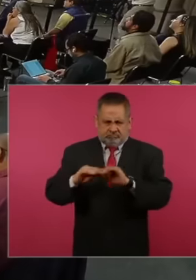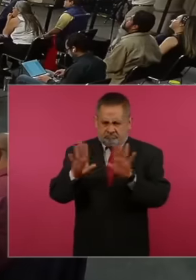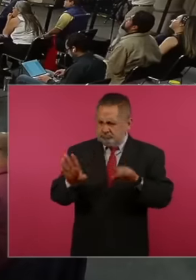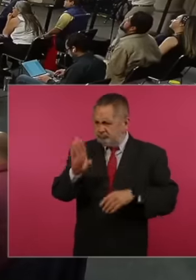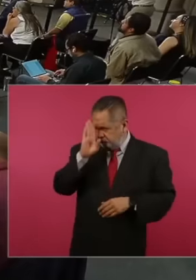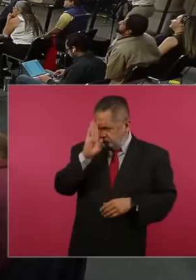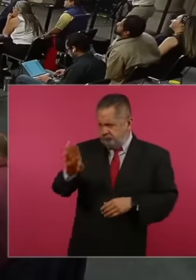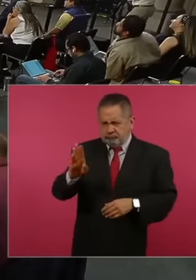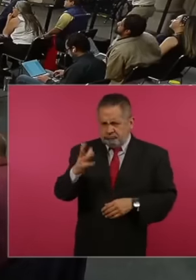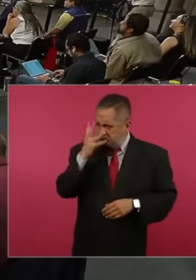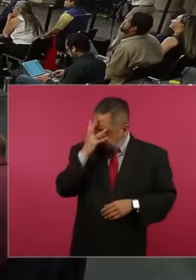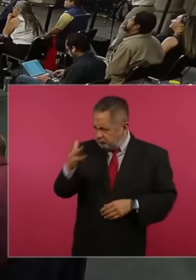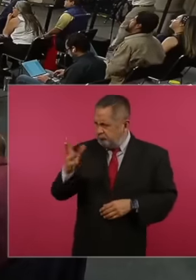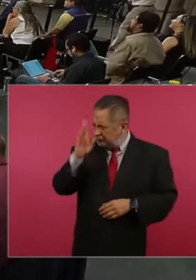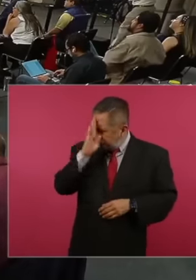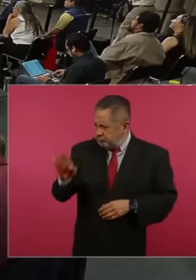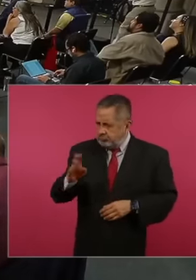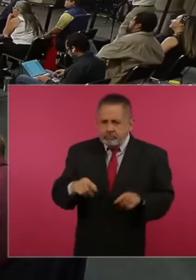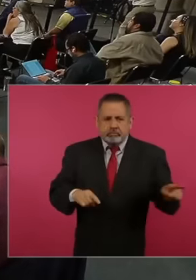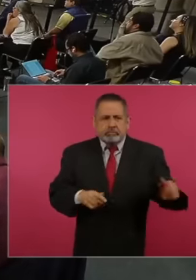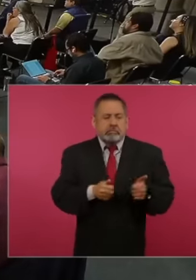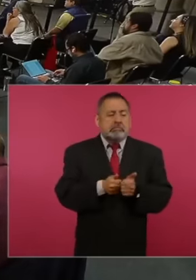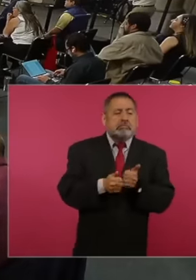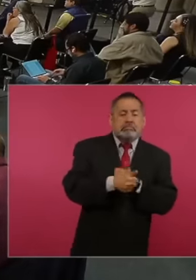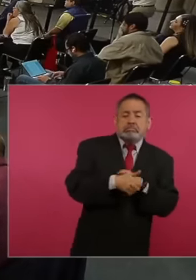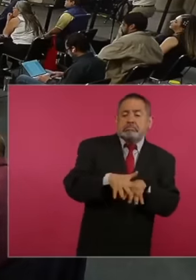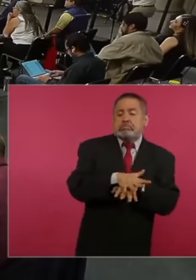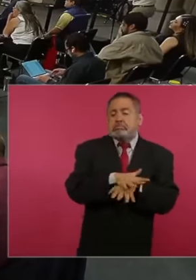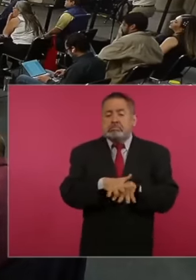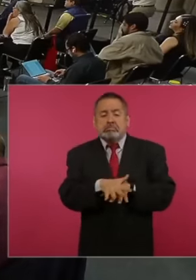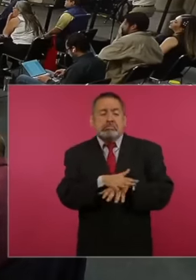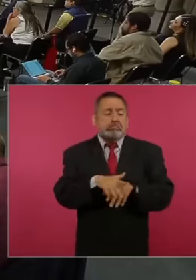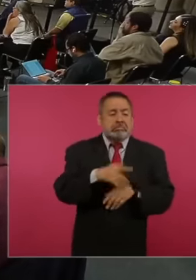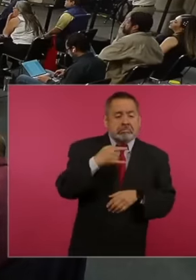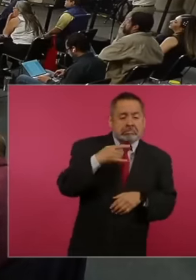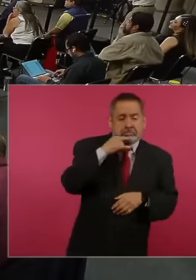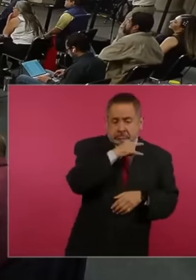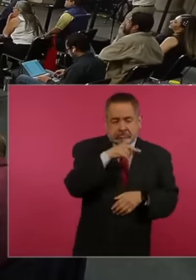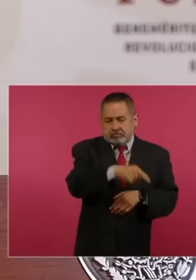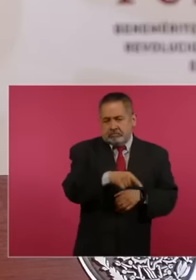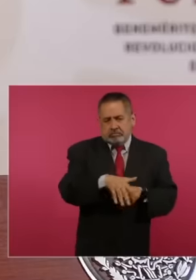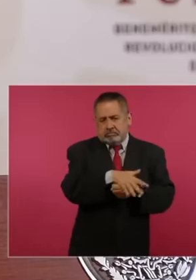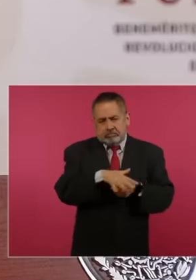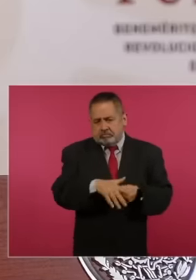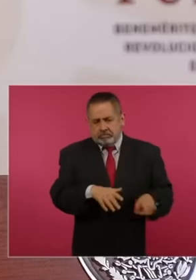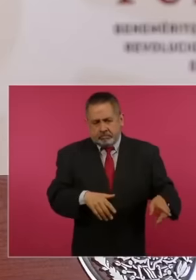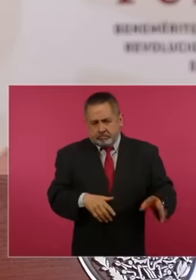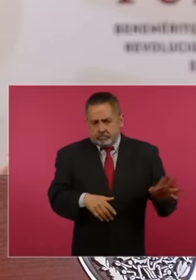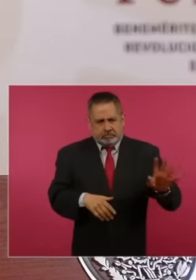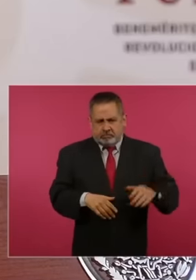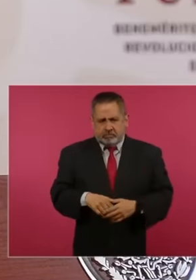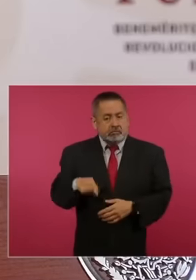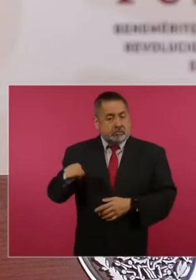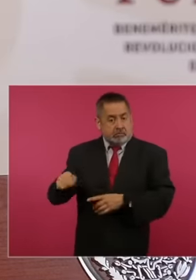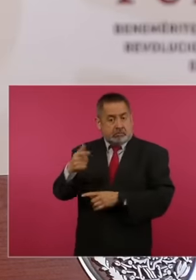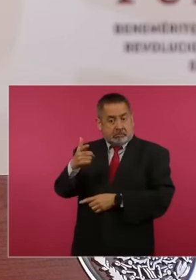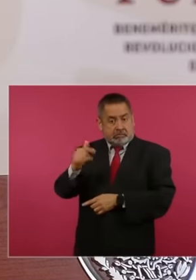sincere, he is not